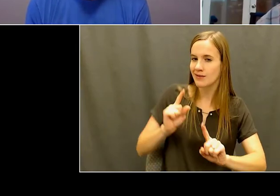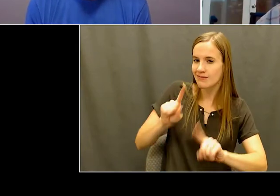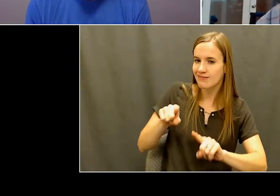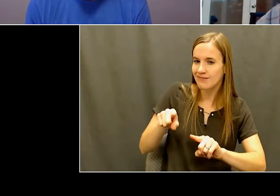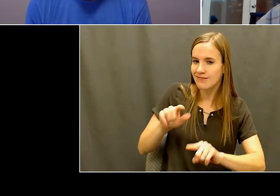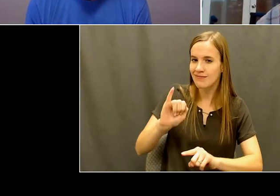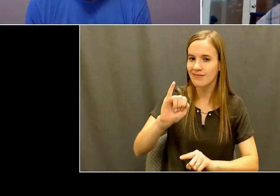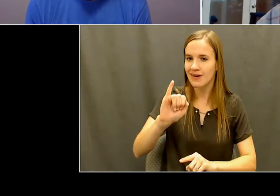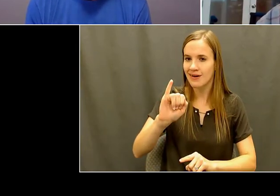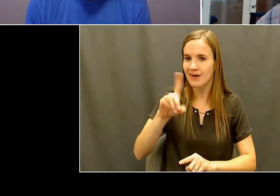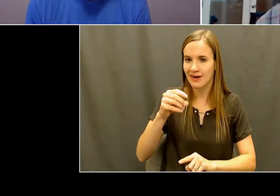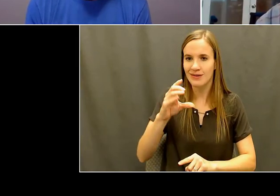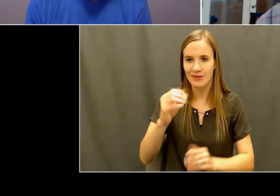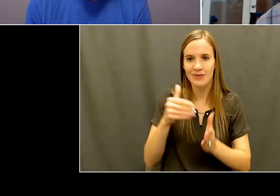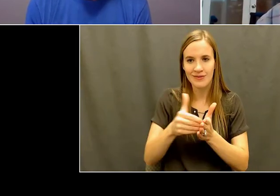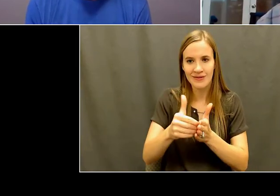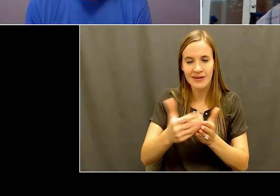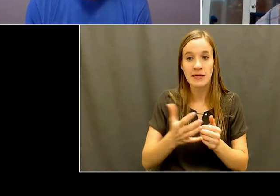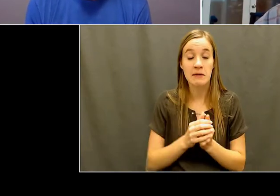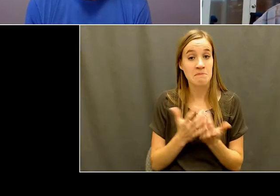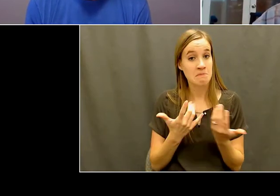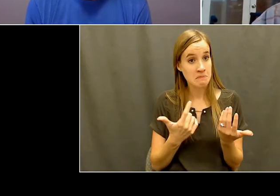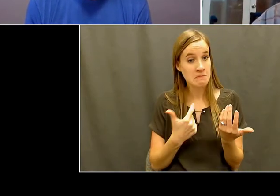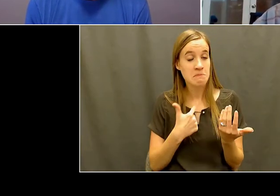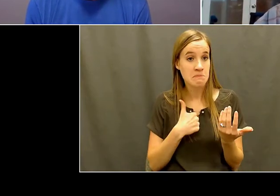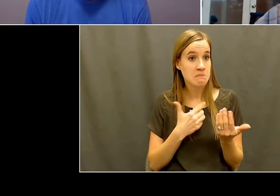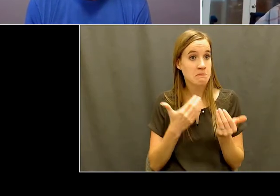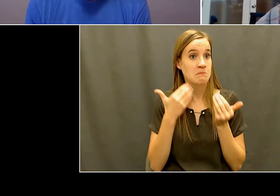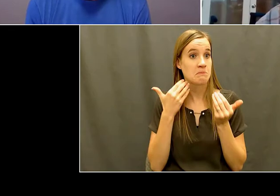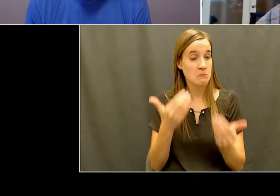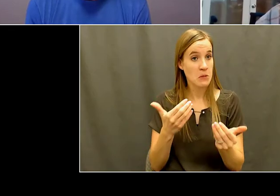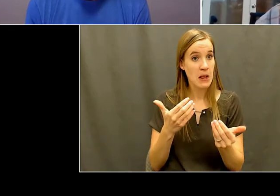I, that was kind of the beginning of the end I, but